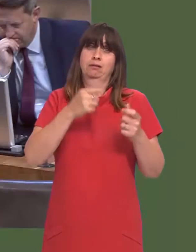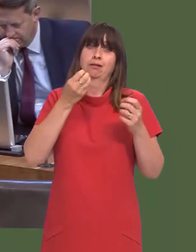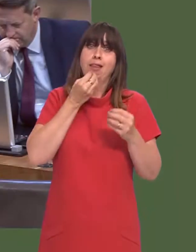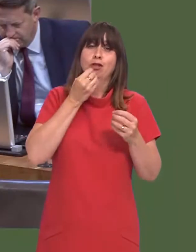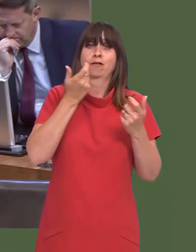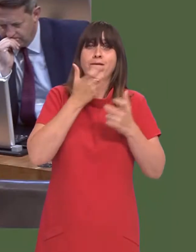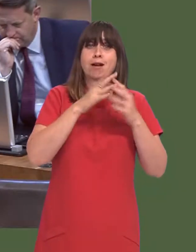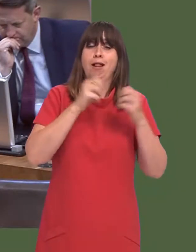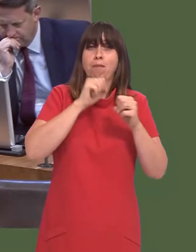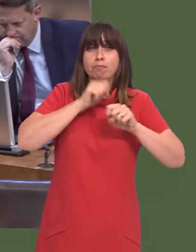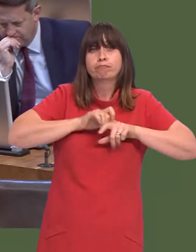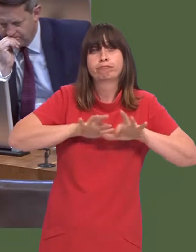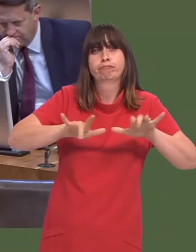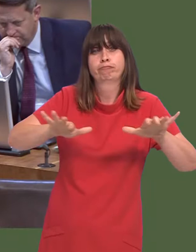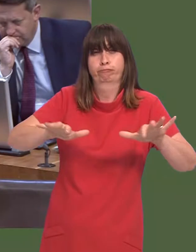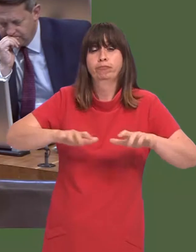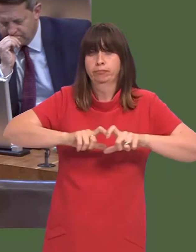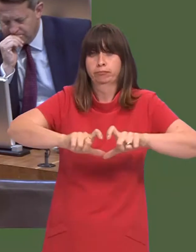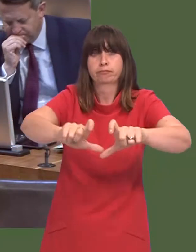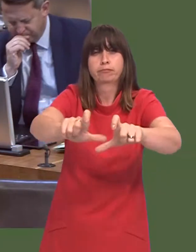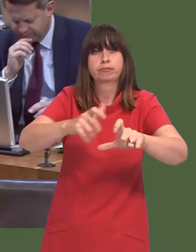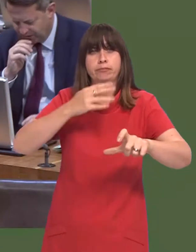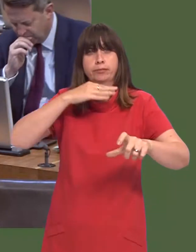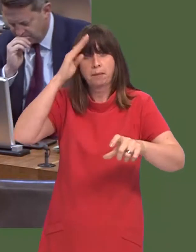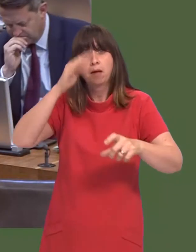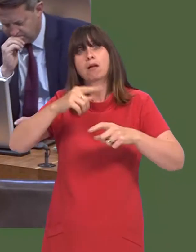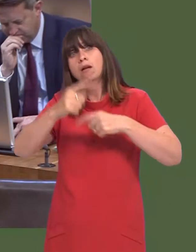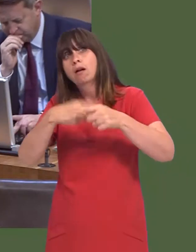course of this summer, of course there will be an evaluation of it, as I have said, and